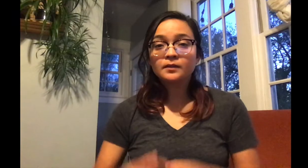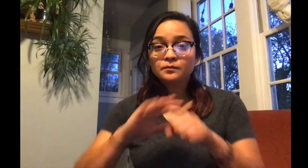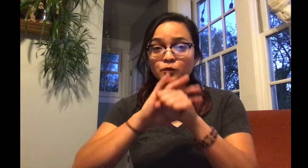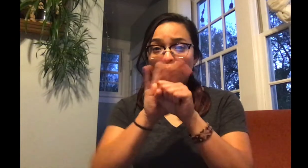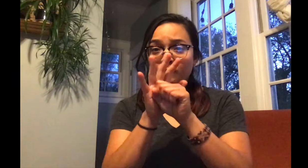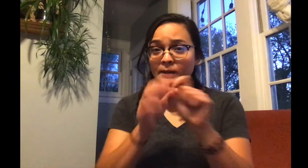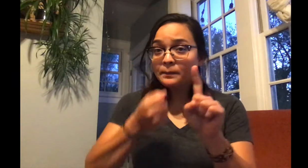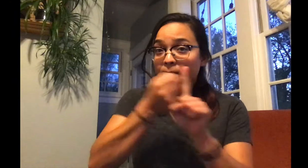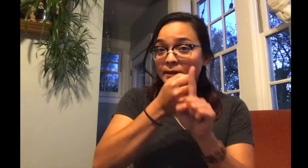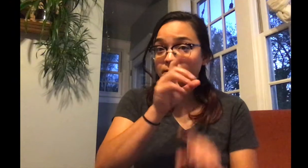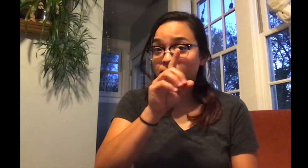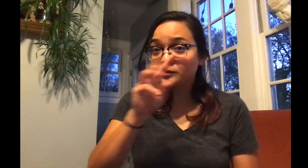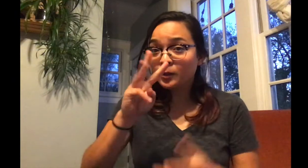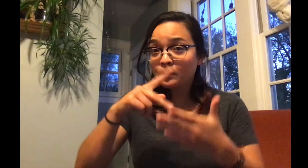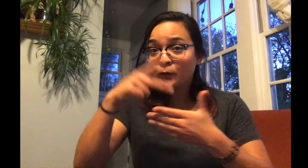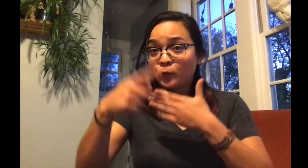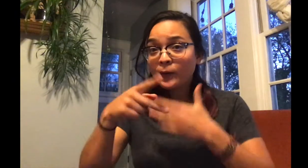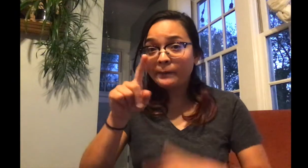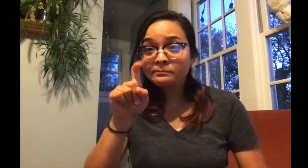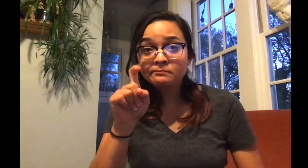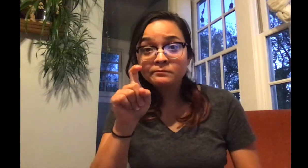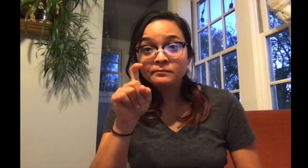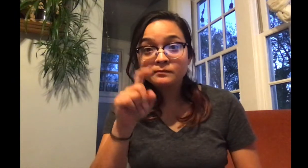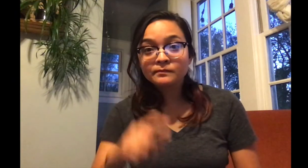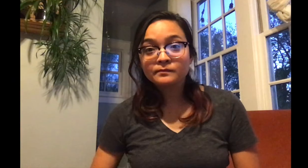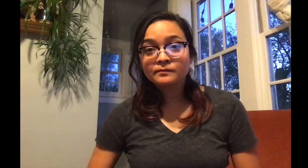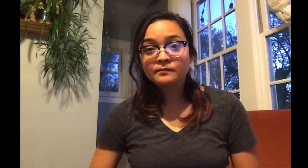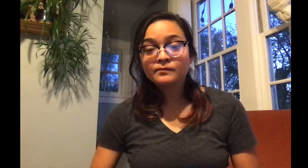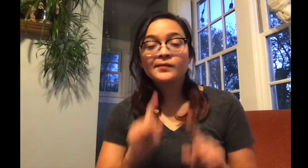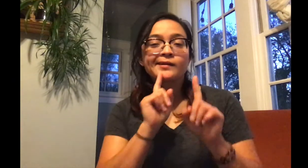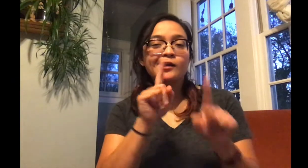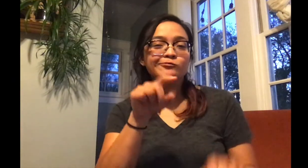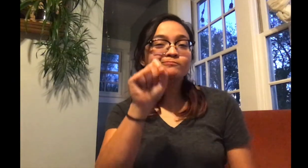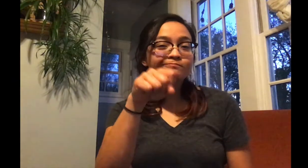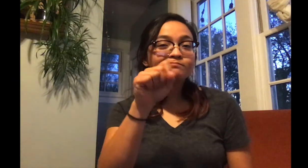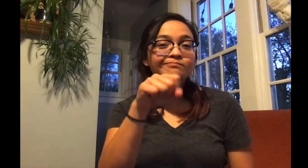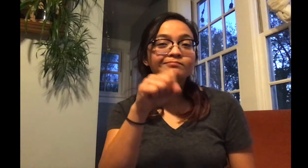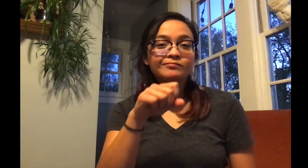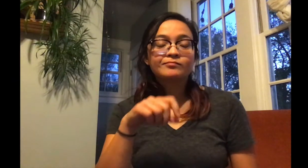Does COVID-19 impact DDW's programming? The answer is yes.